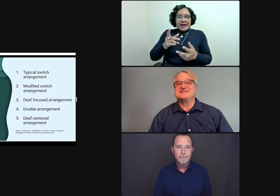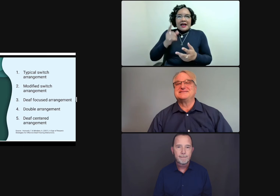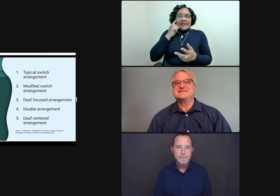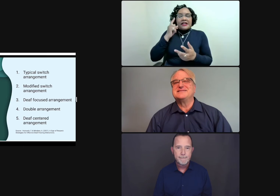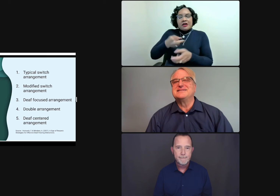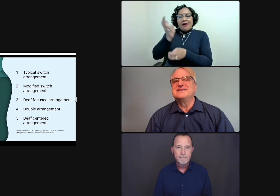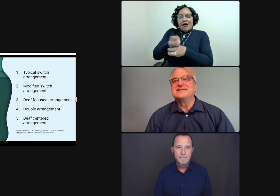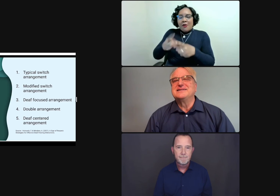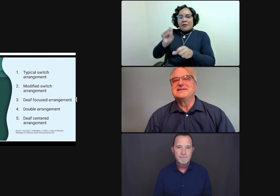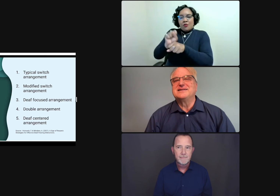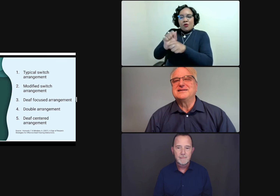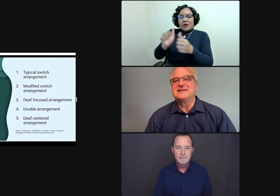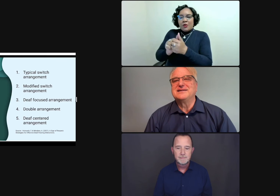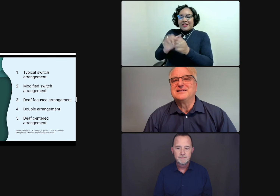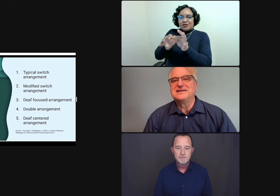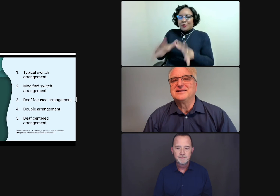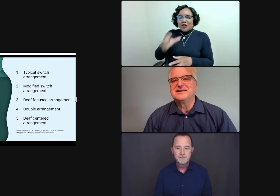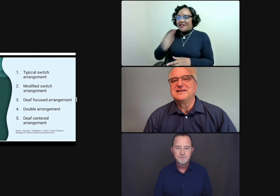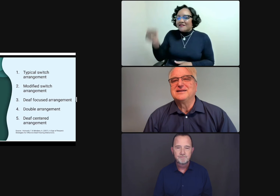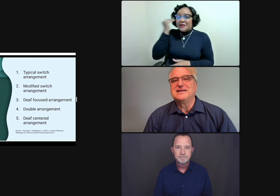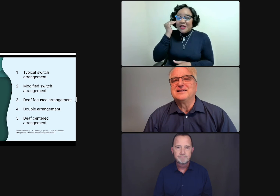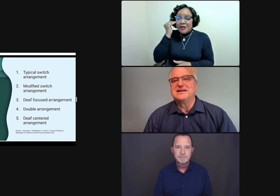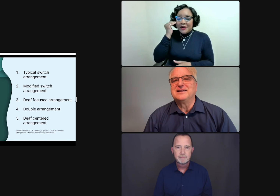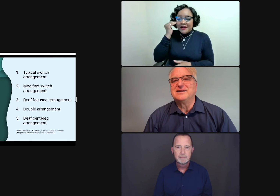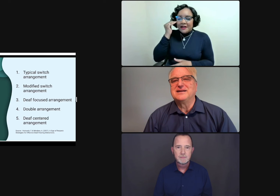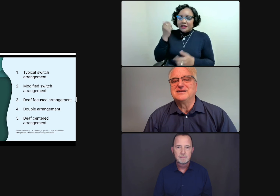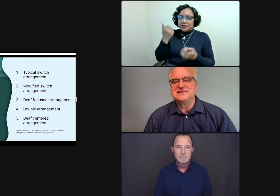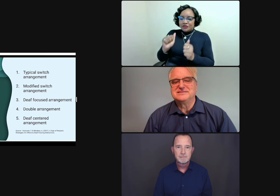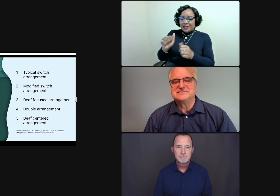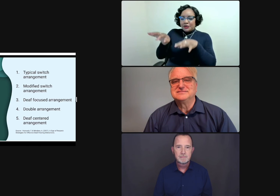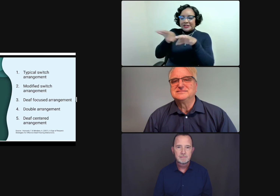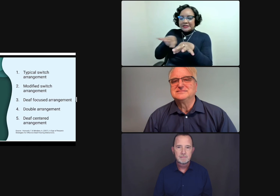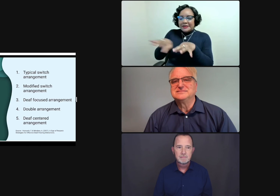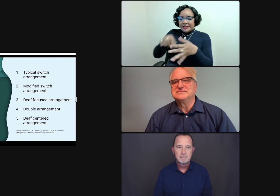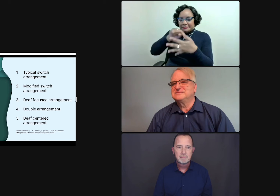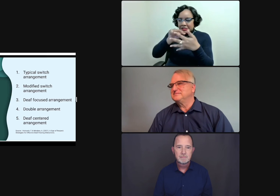That's right. And I think it's difficult when we work with interpreters